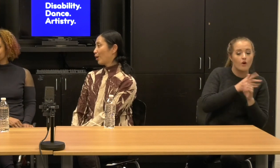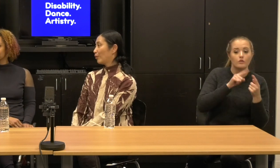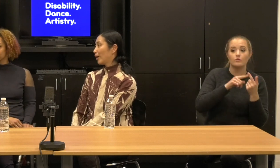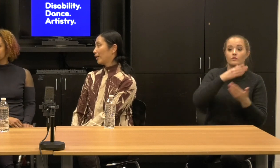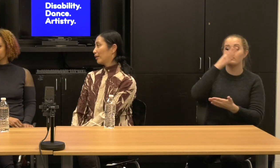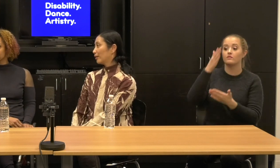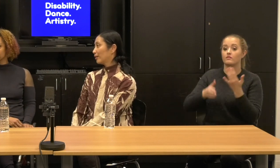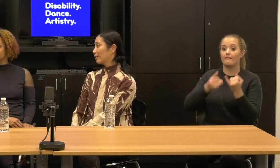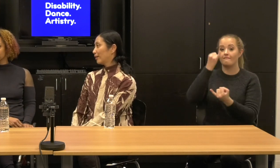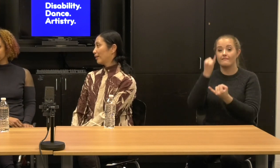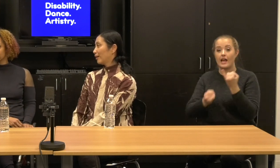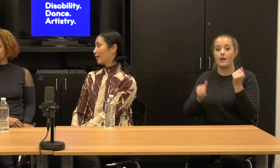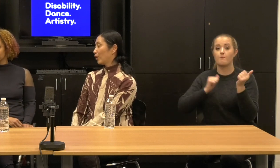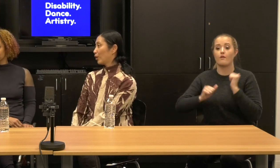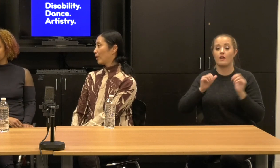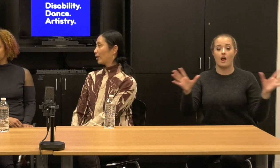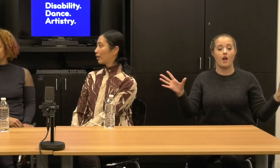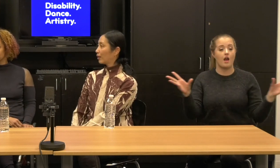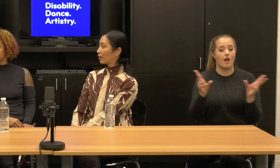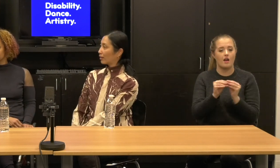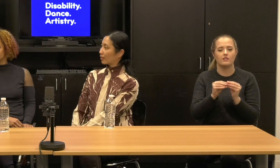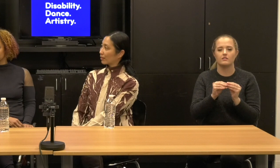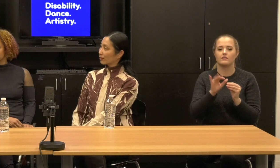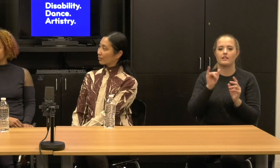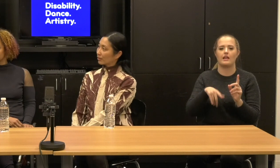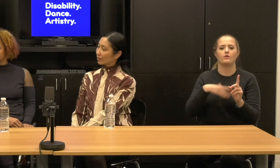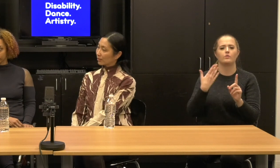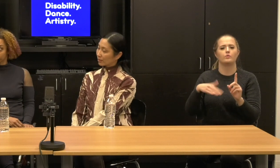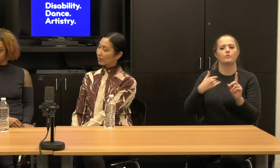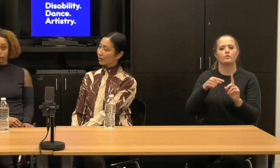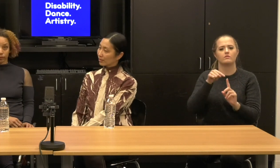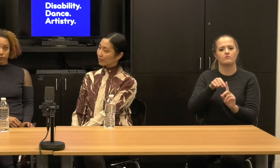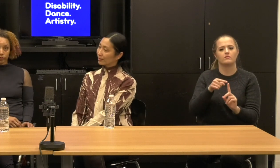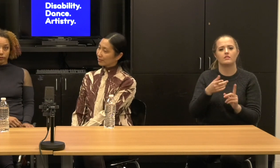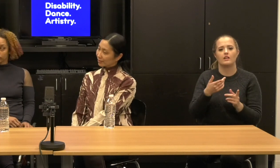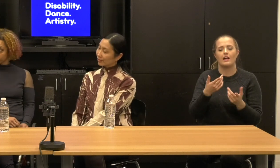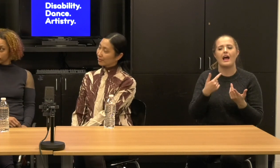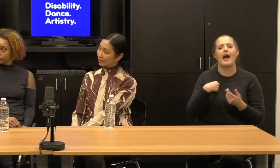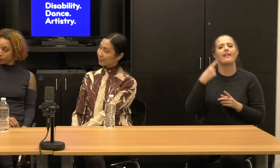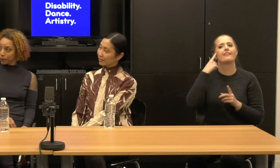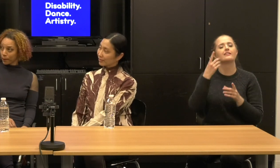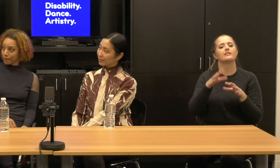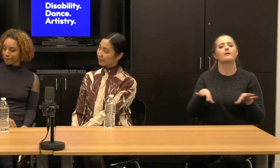Yeah, I just, I want to, I think we want to get back into the piece a little bit.